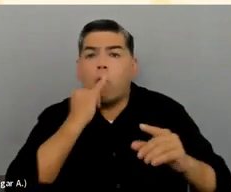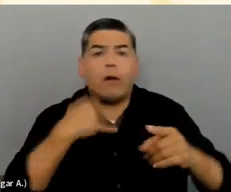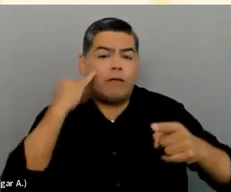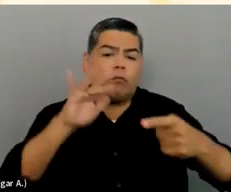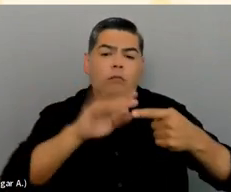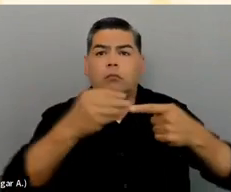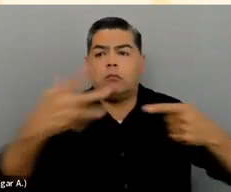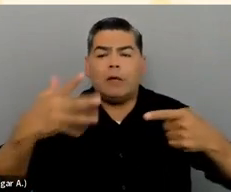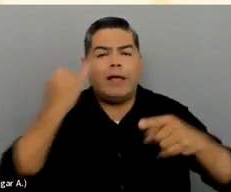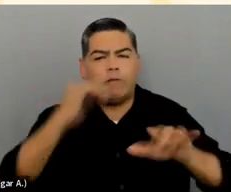Great.